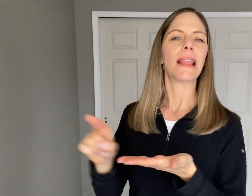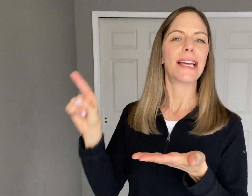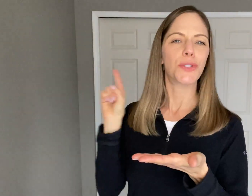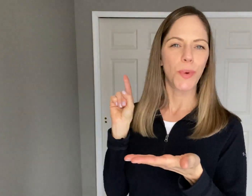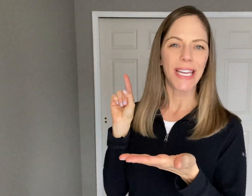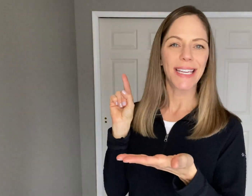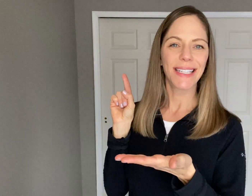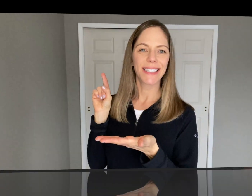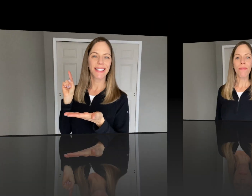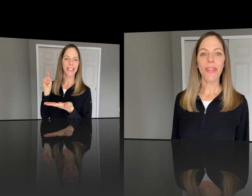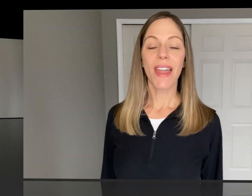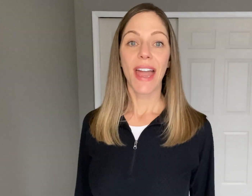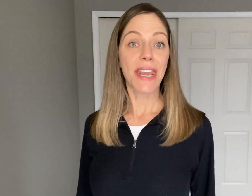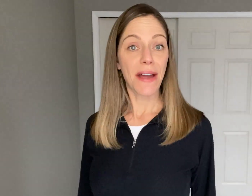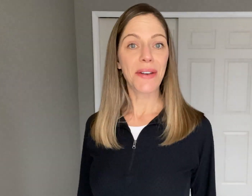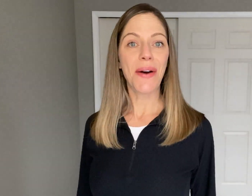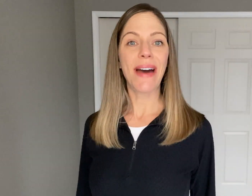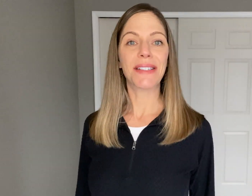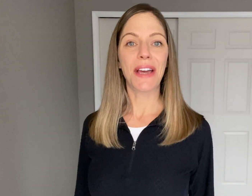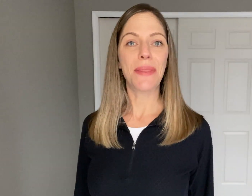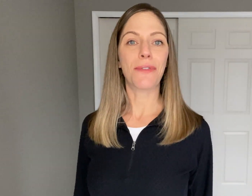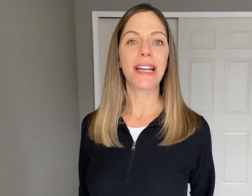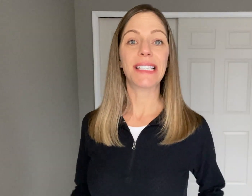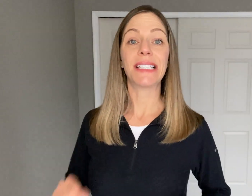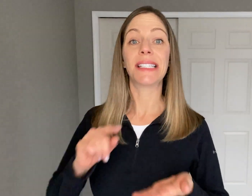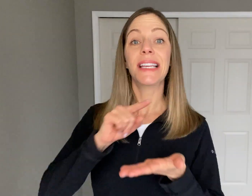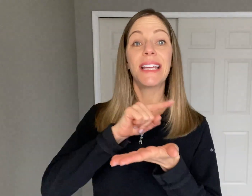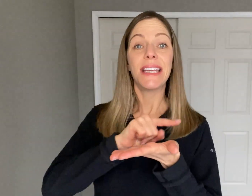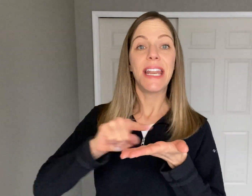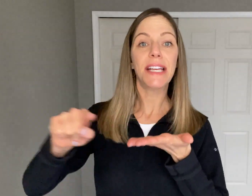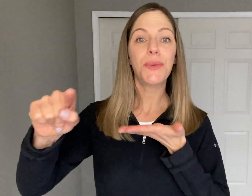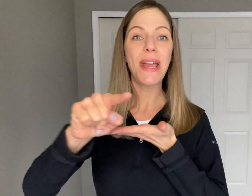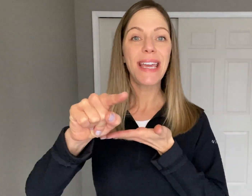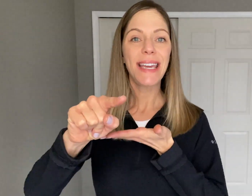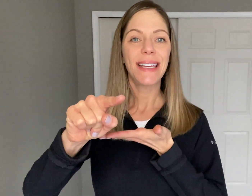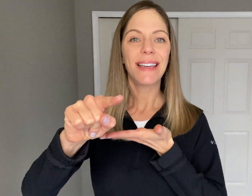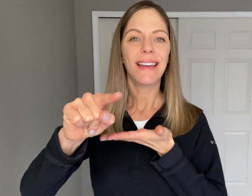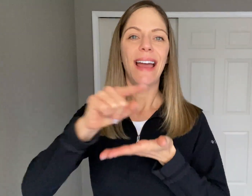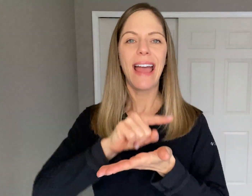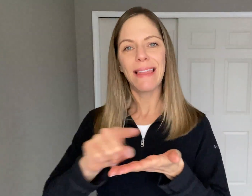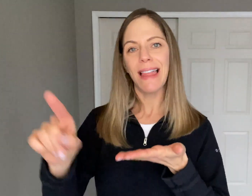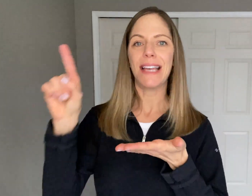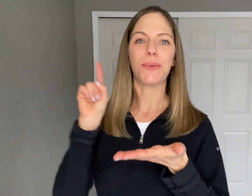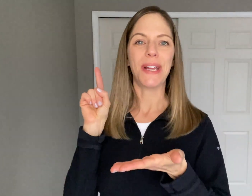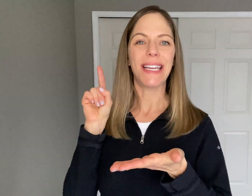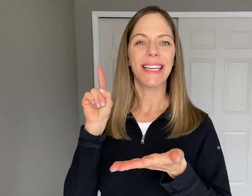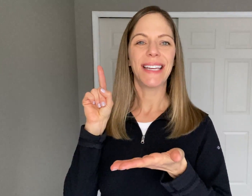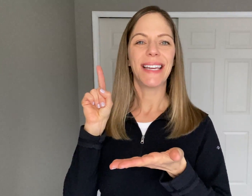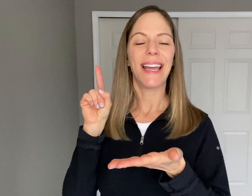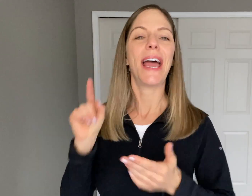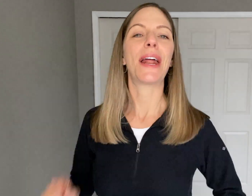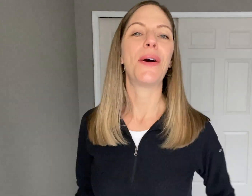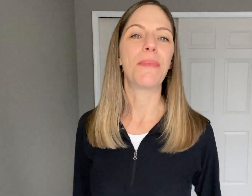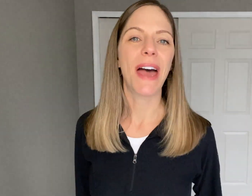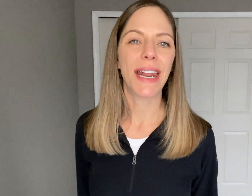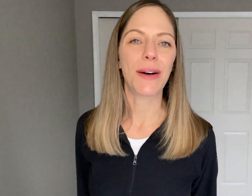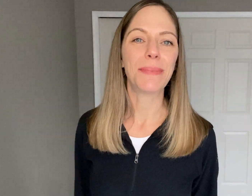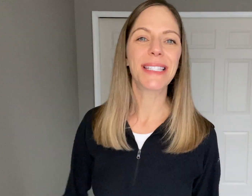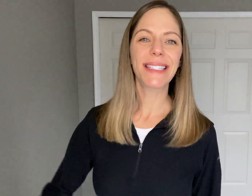"Last week" And now you know how to sign the phrases "Next week" and "Last week" And I hope that helps.